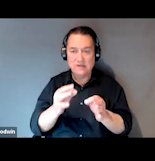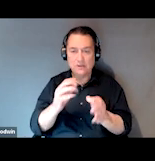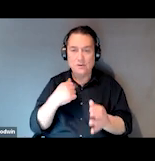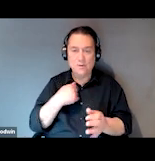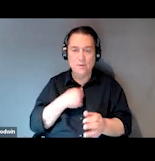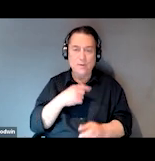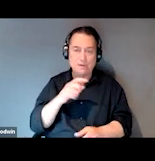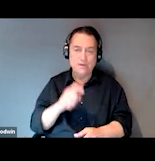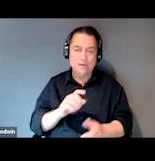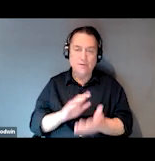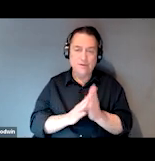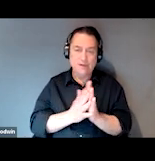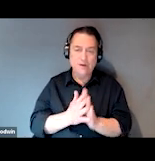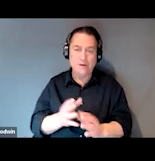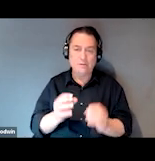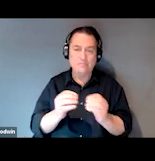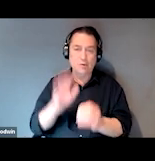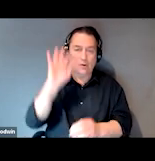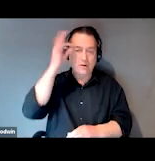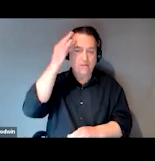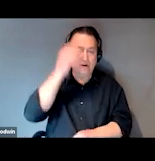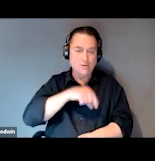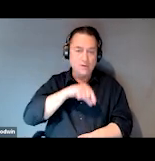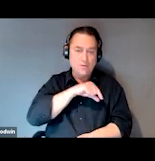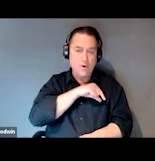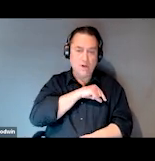to become a federally qualified health center or FQHC,